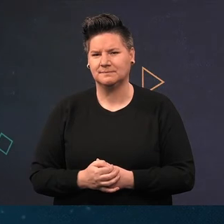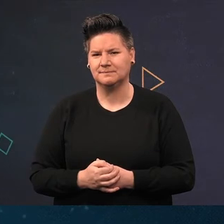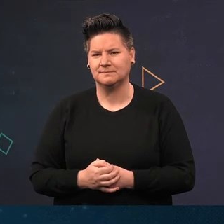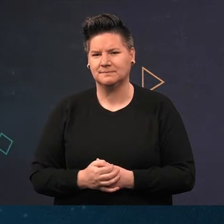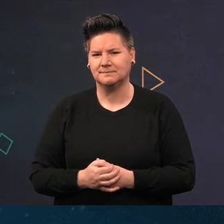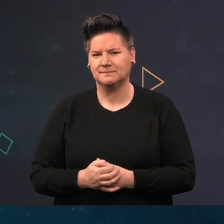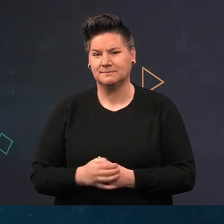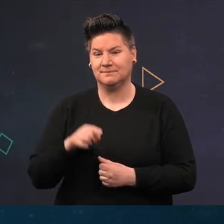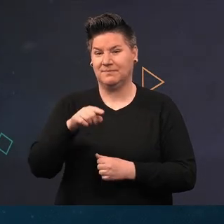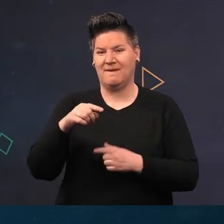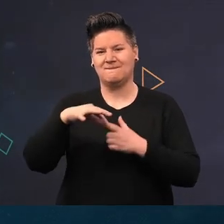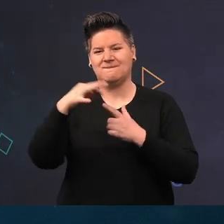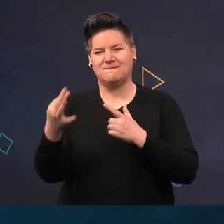Another feather-like colonial hydroid